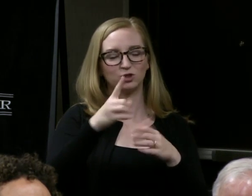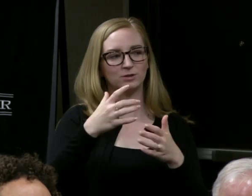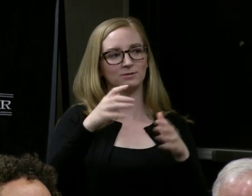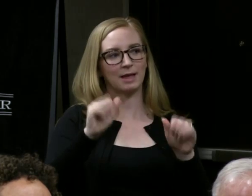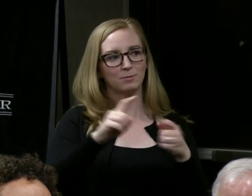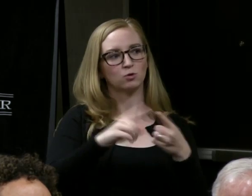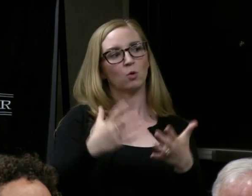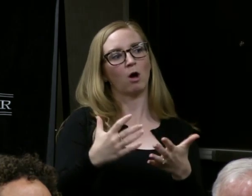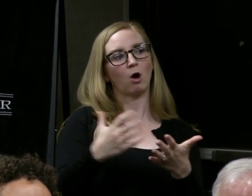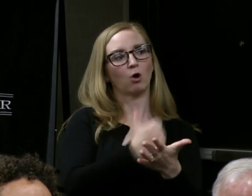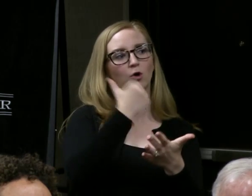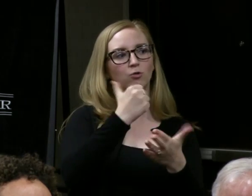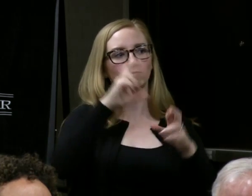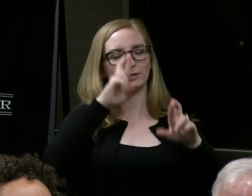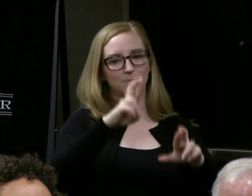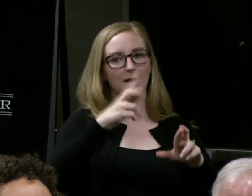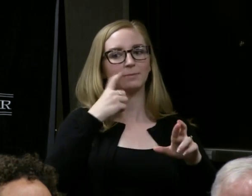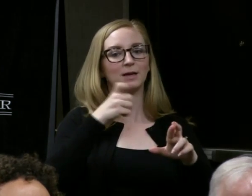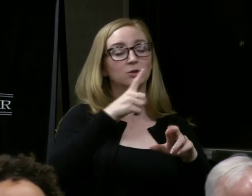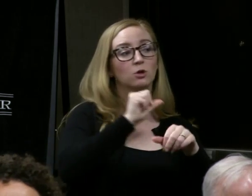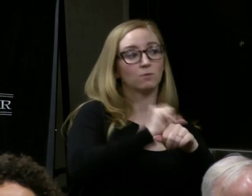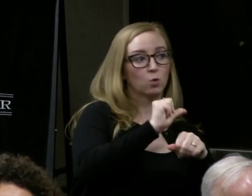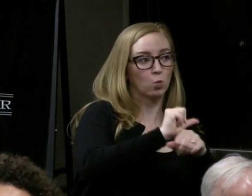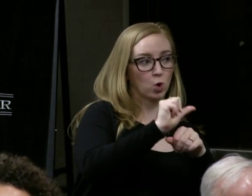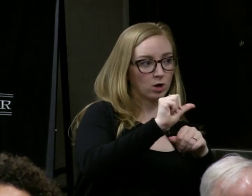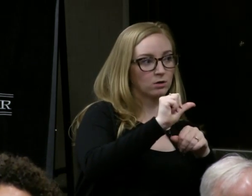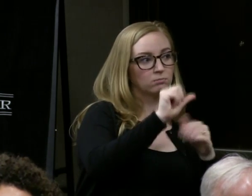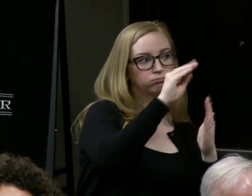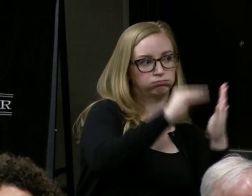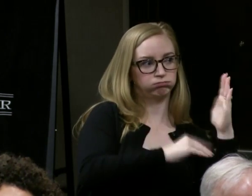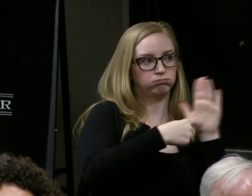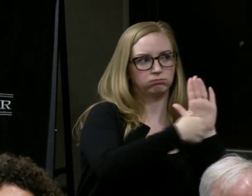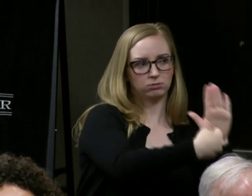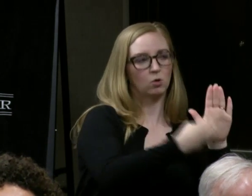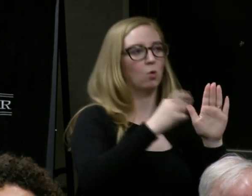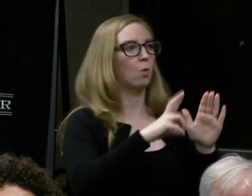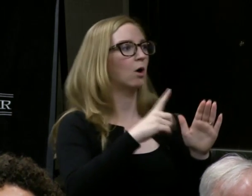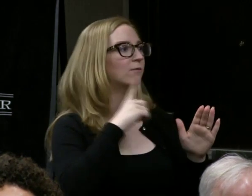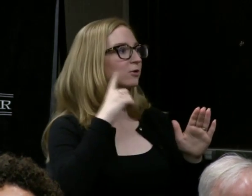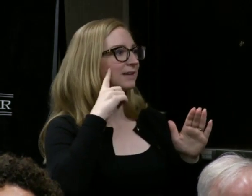because of her work or because she's deaf, and whether that hinders her ability to do her work?